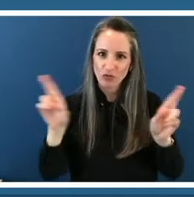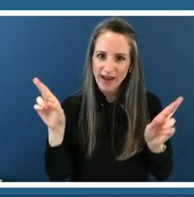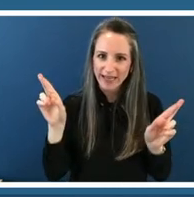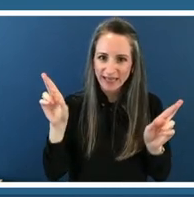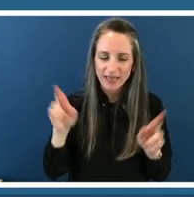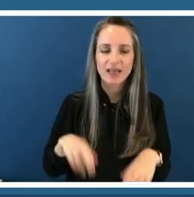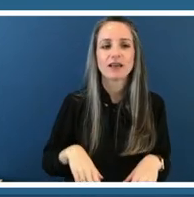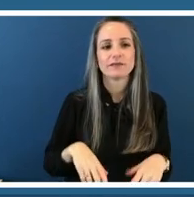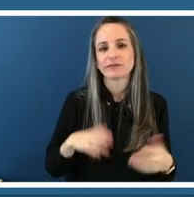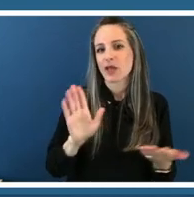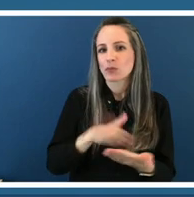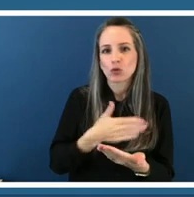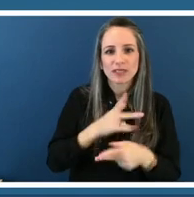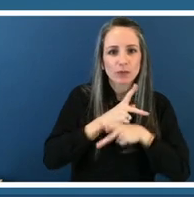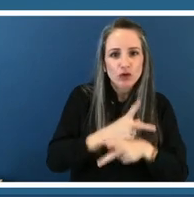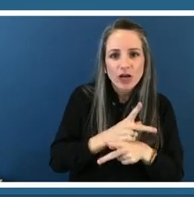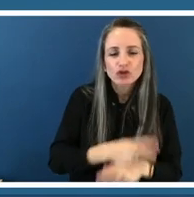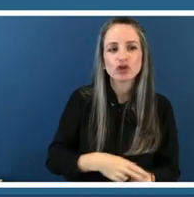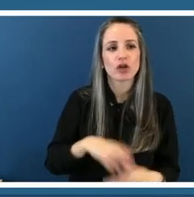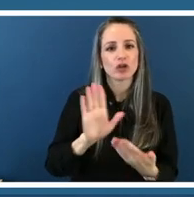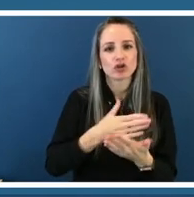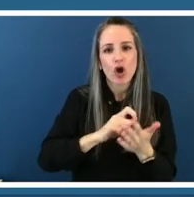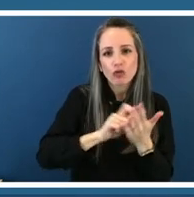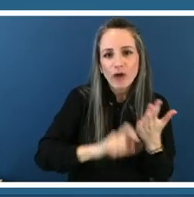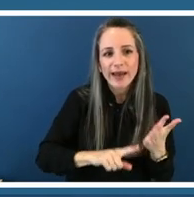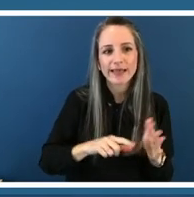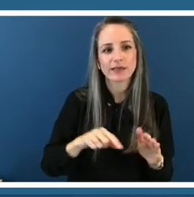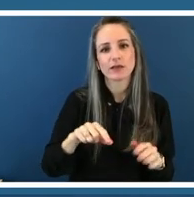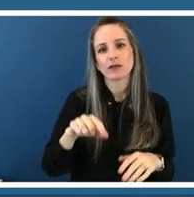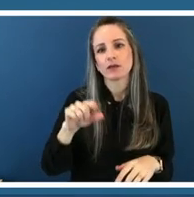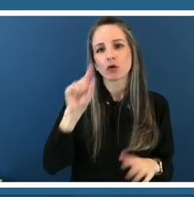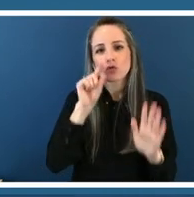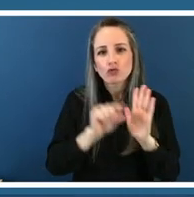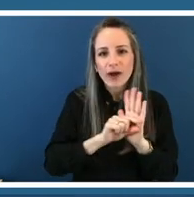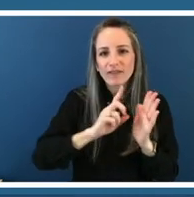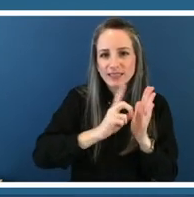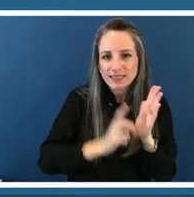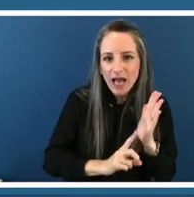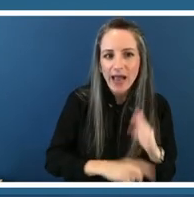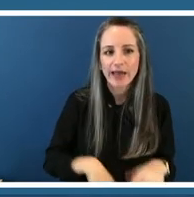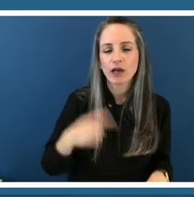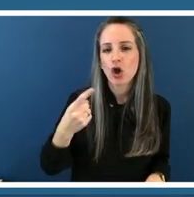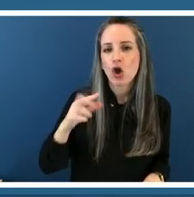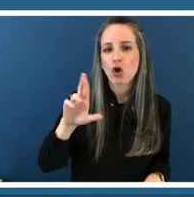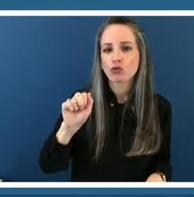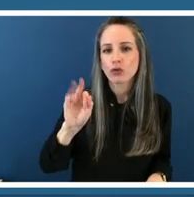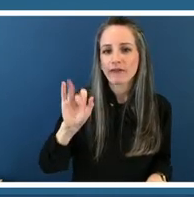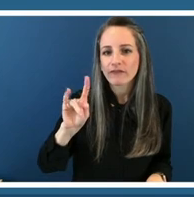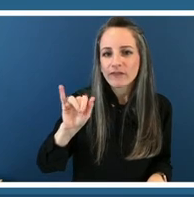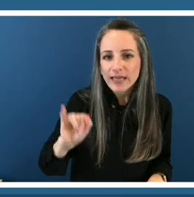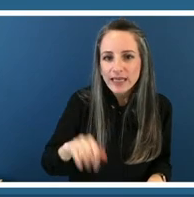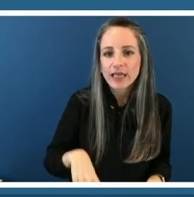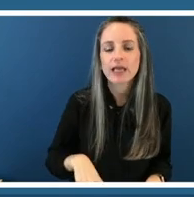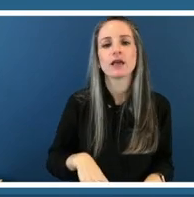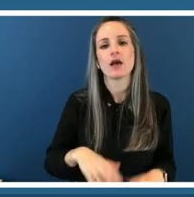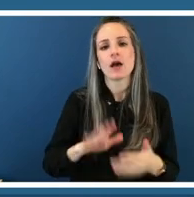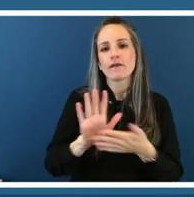song writing graphic design 3d printing graffiti fabrication filmmaking